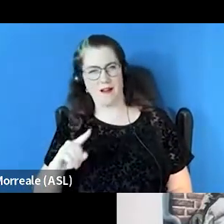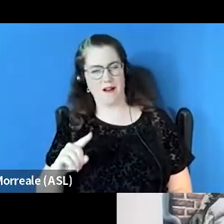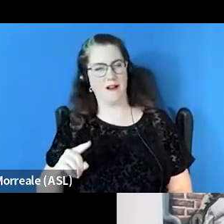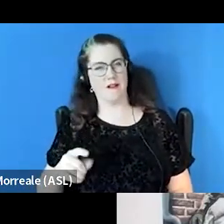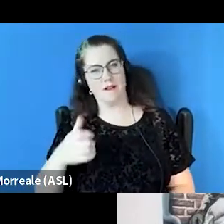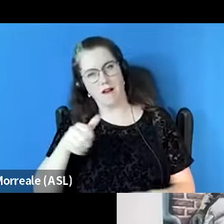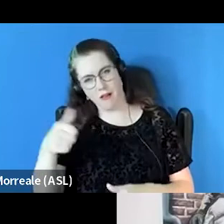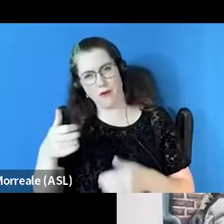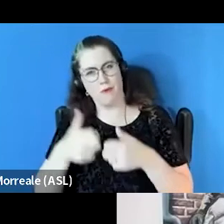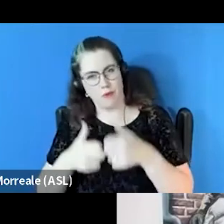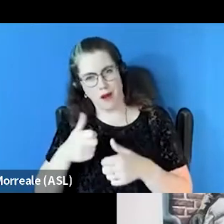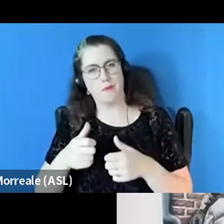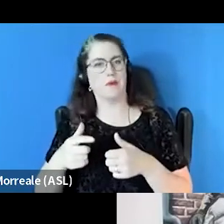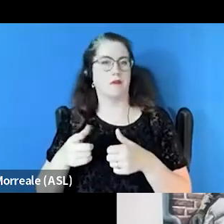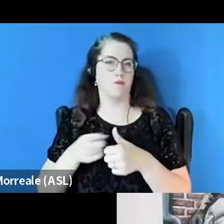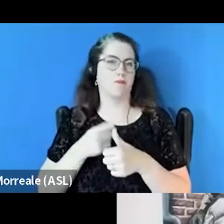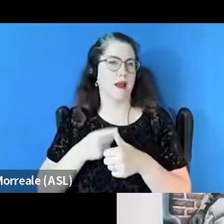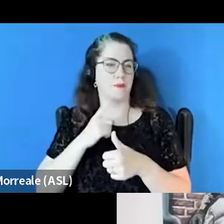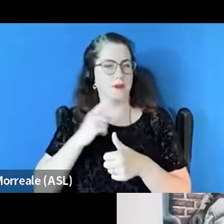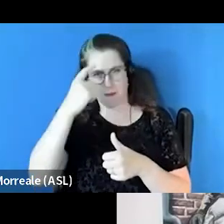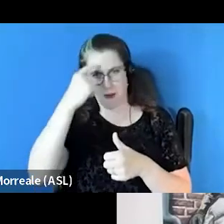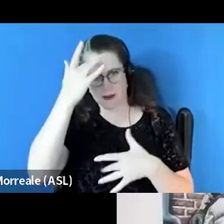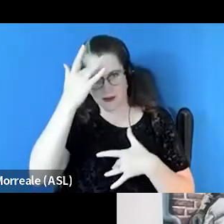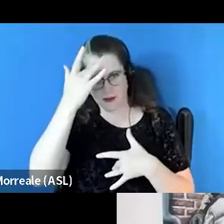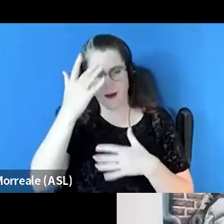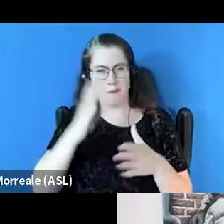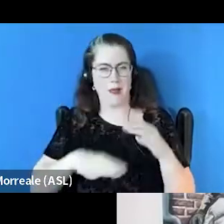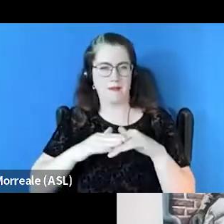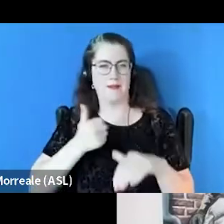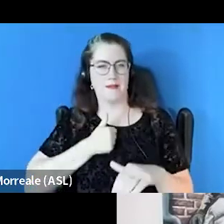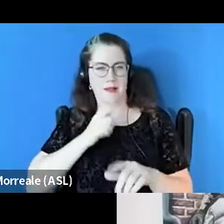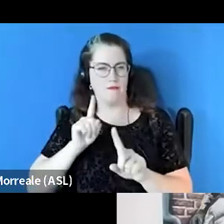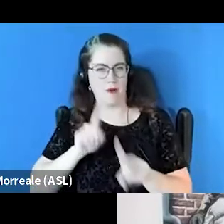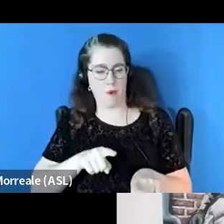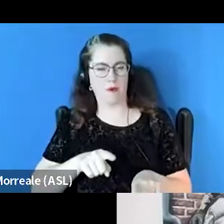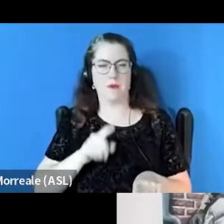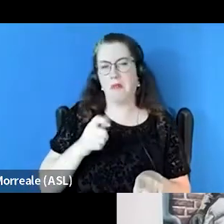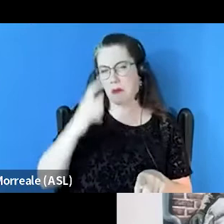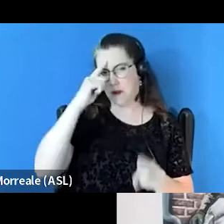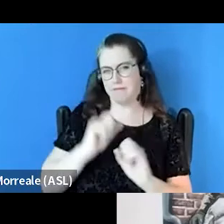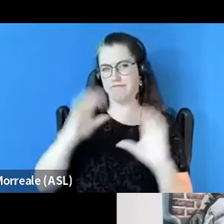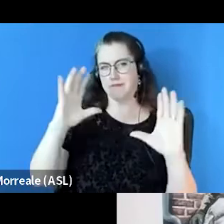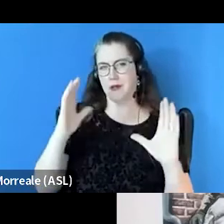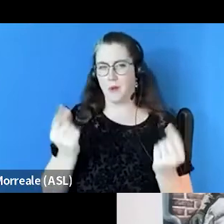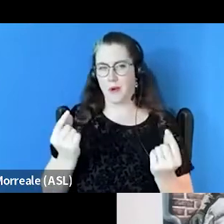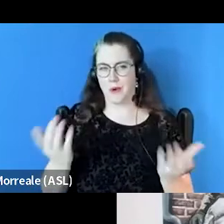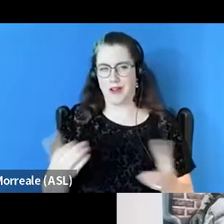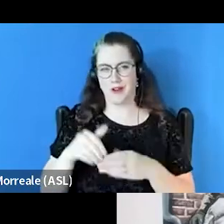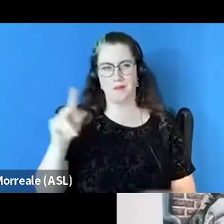with the number one being mental illness based on self-report. So just a little picture of what we're doing here in the Portland area and what we're doing